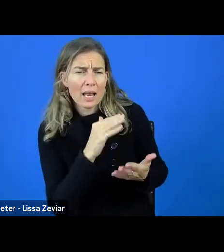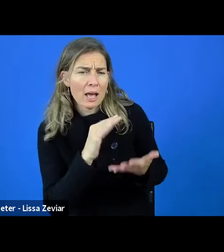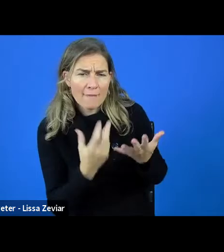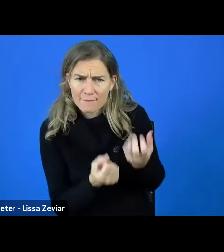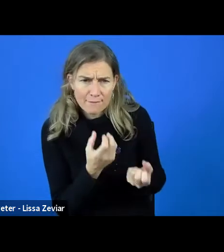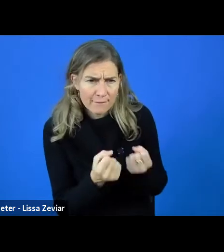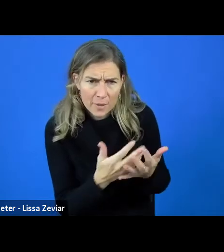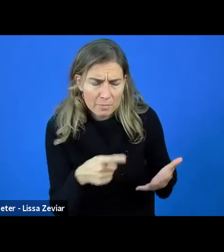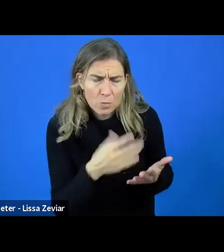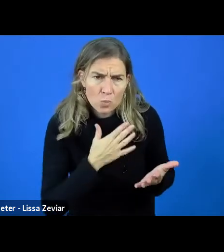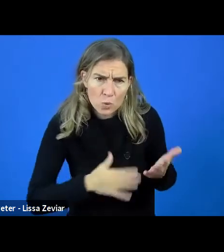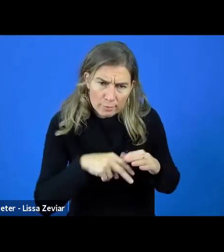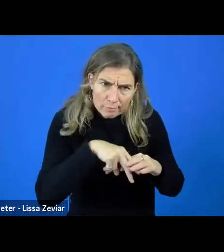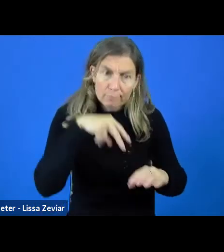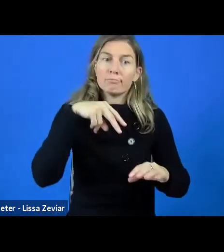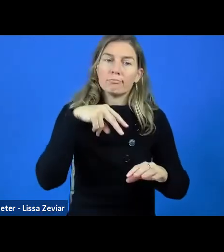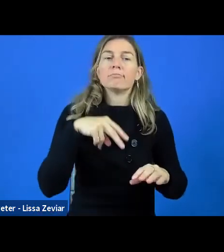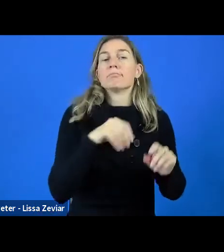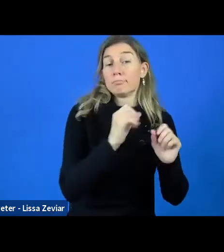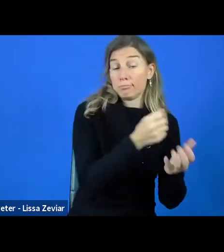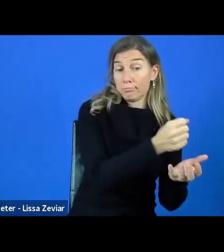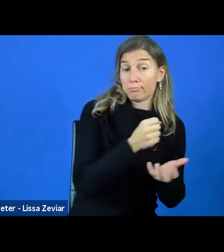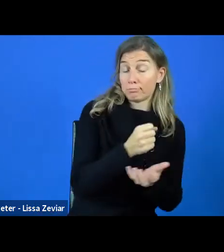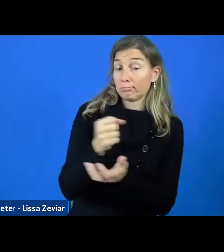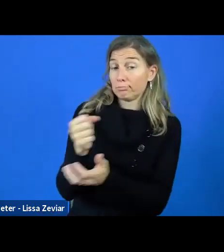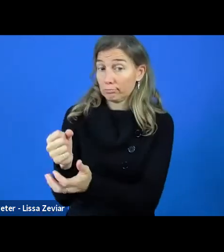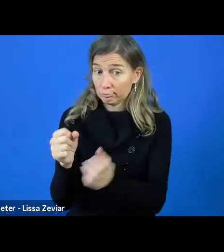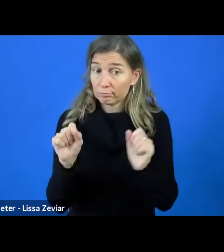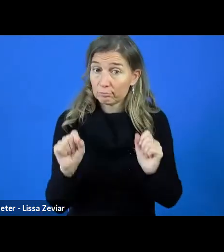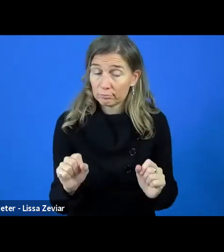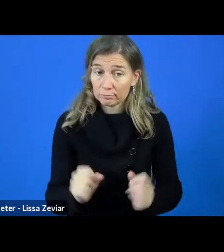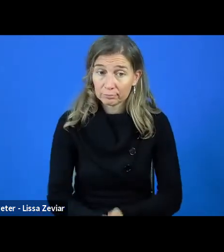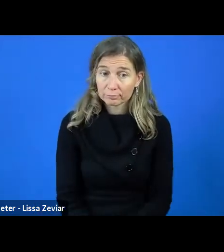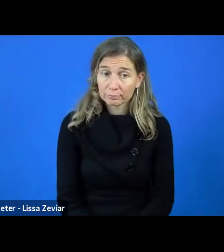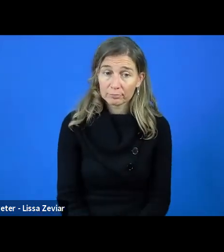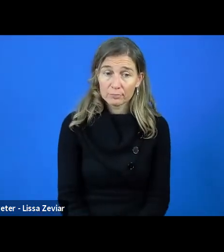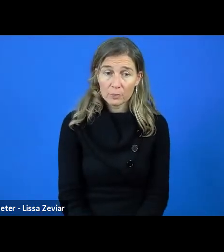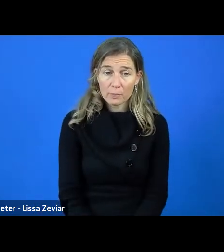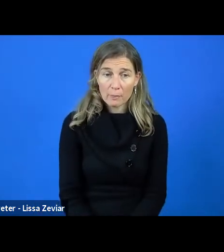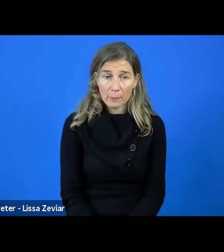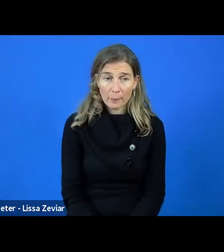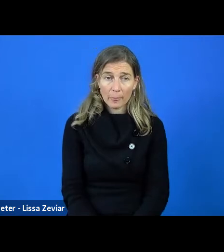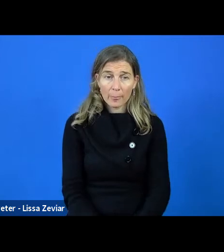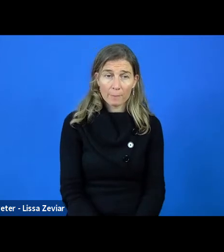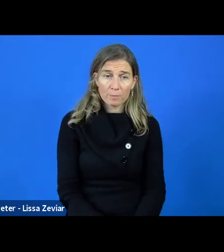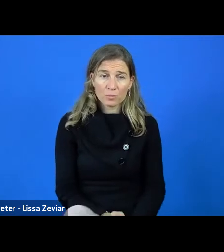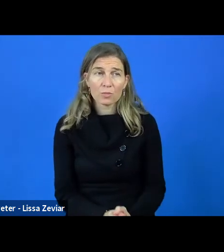Next slide. On this slide, I just wanted to show you that the MFF is a huge budget,